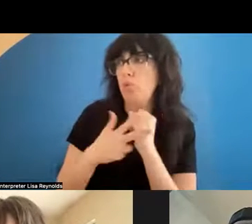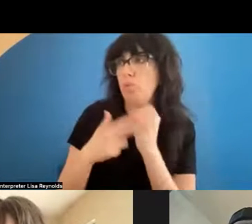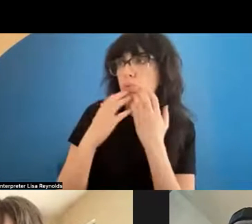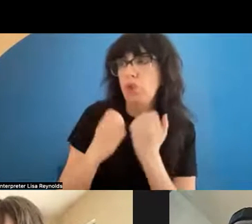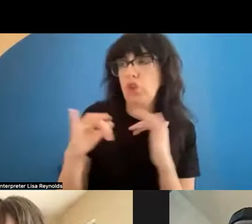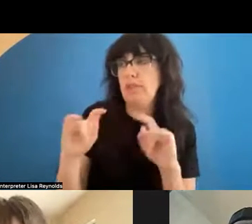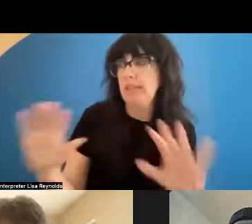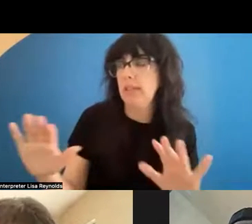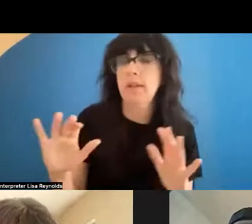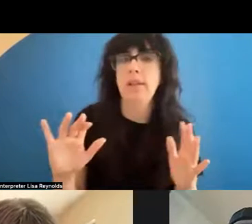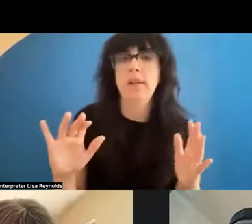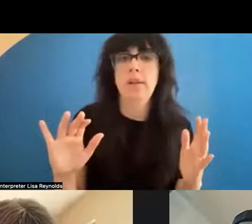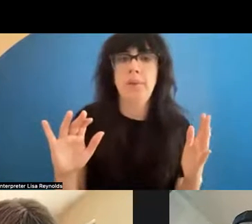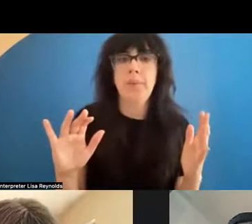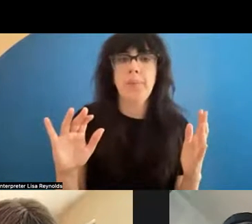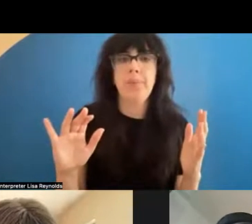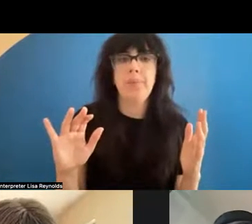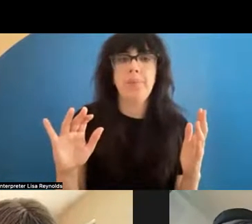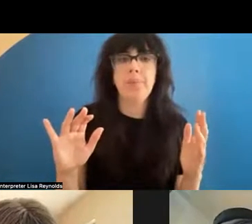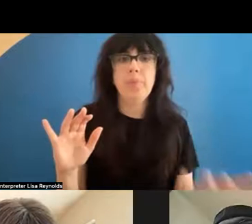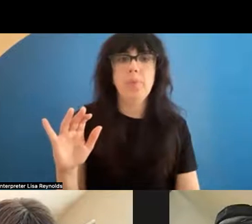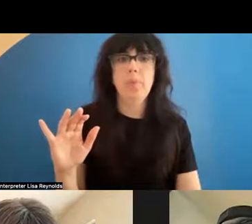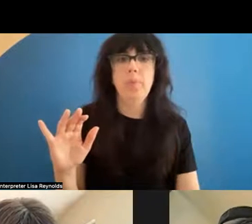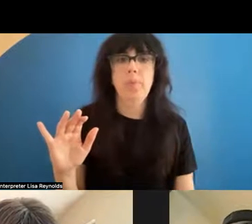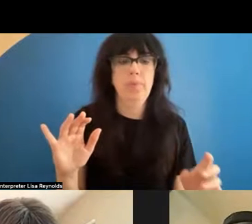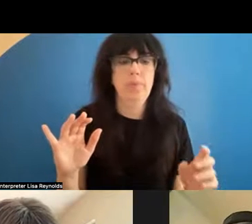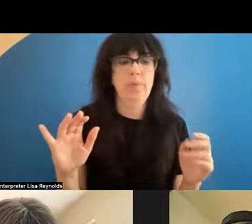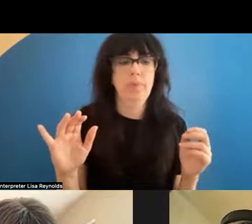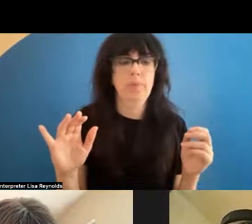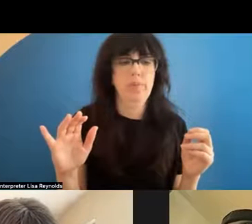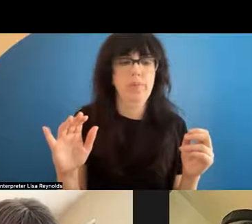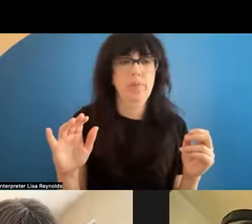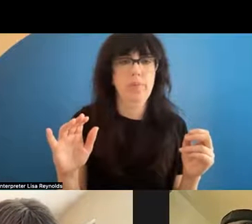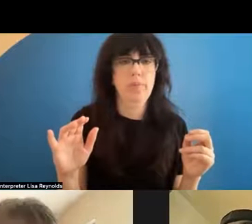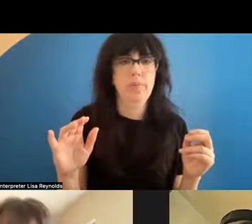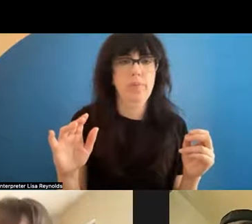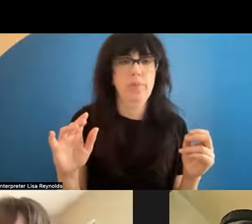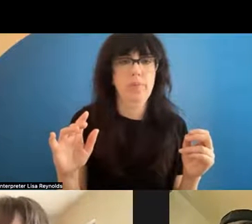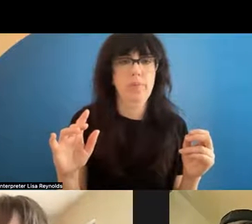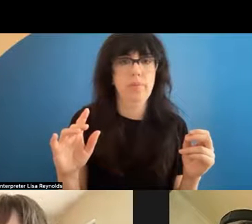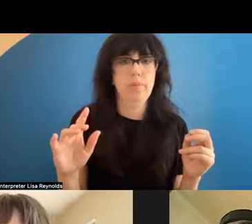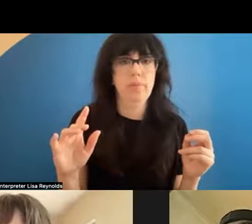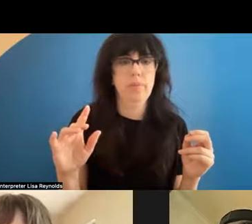so I think like what the multi-